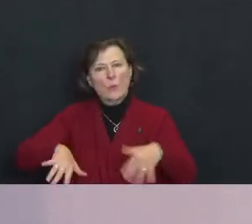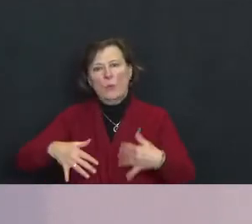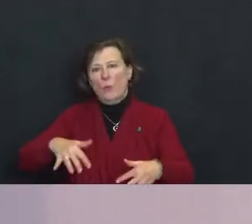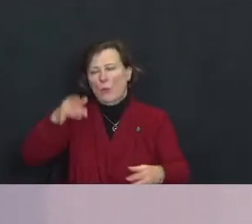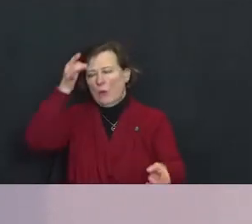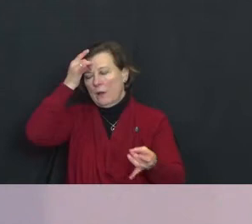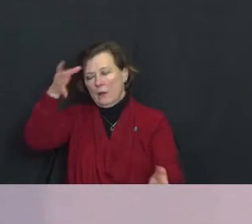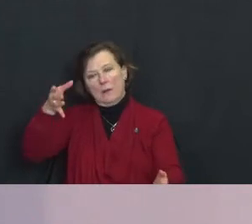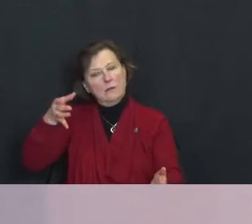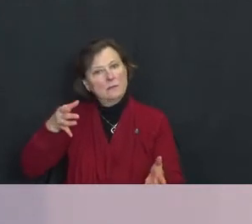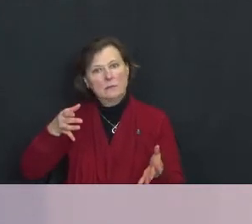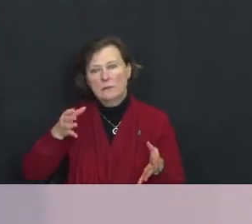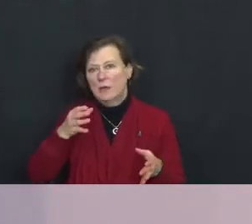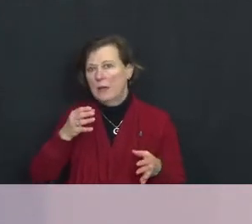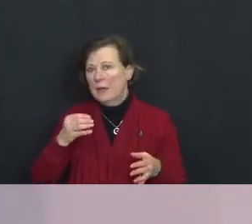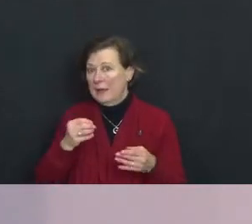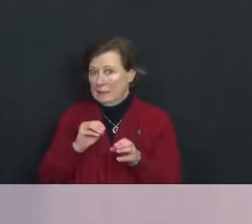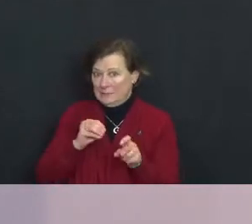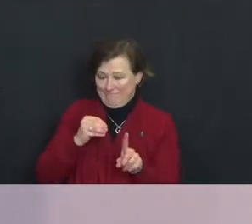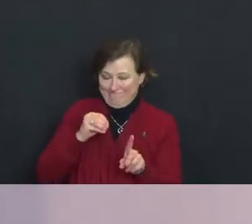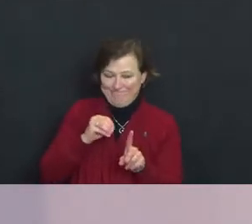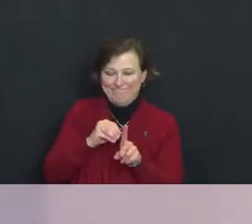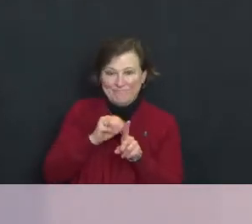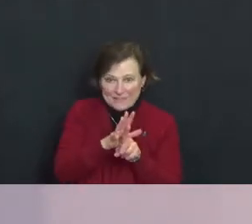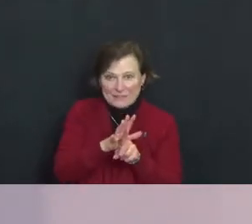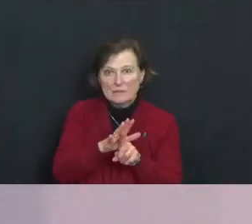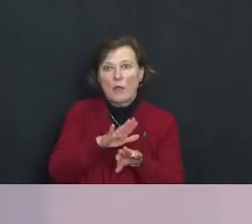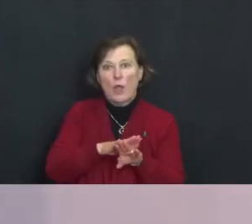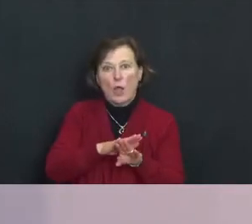effects on our mental and physical health are undeniable.